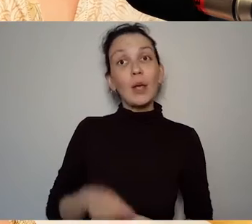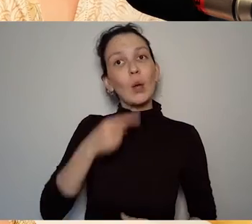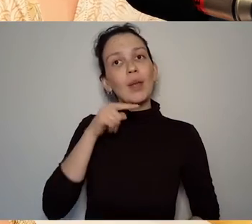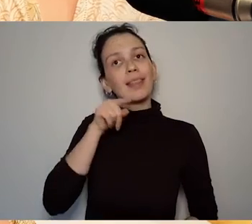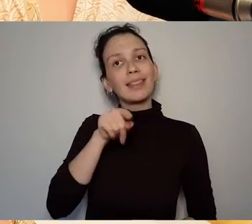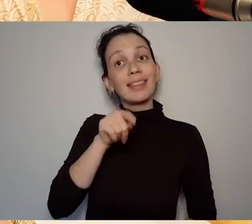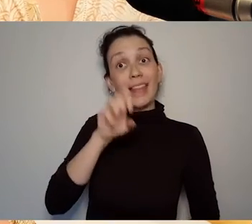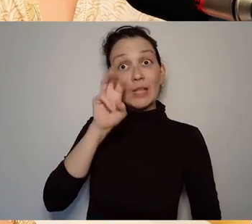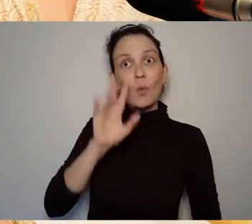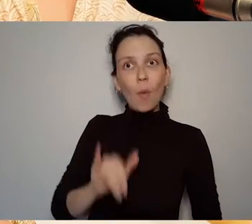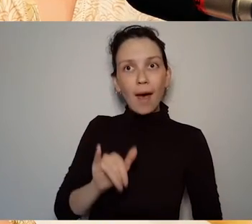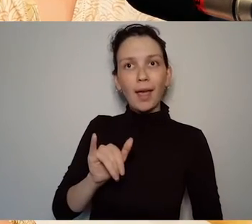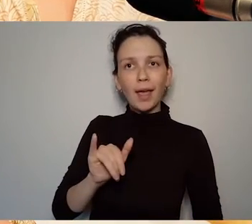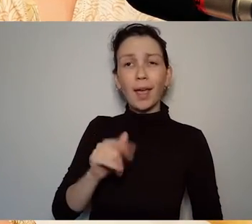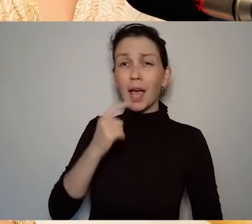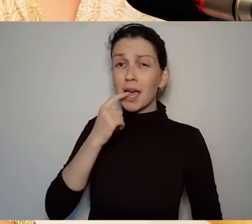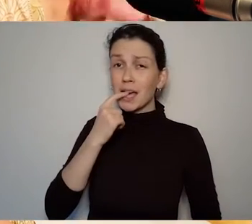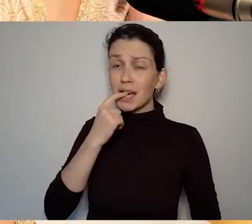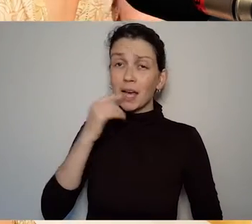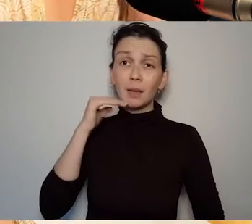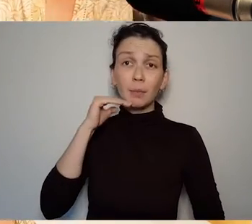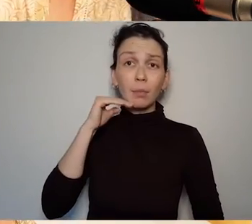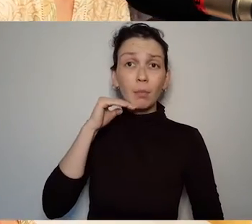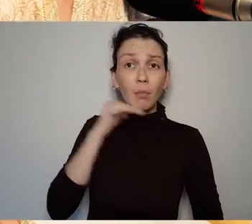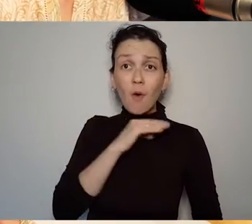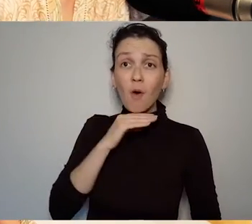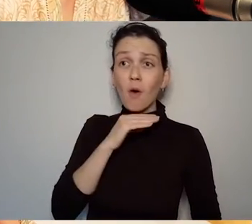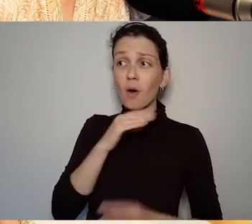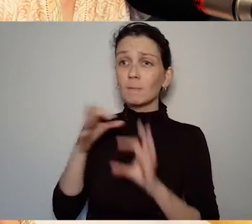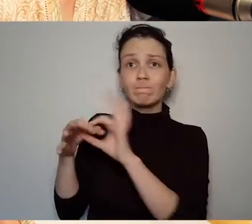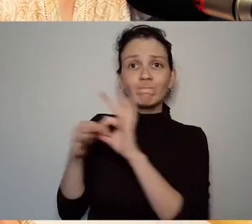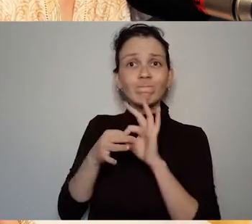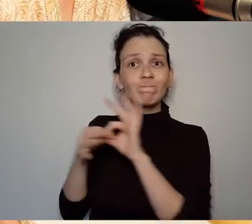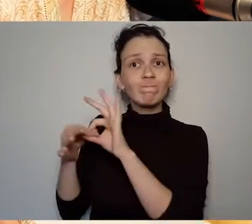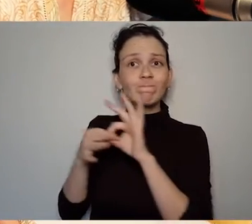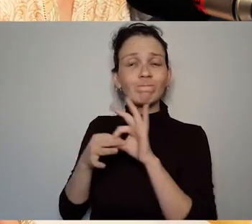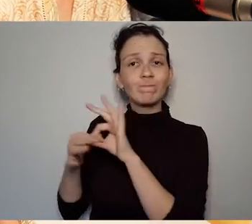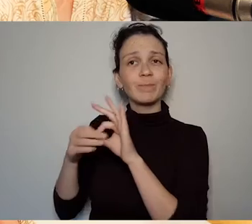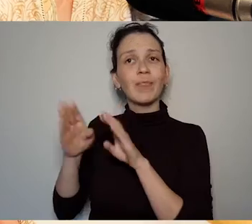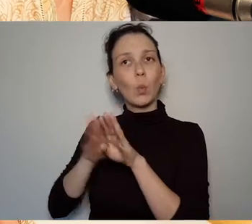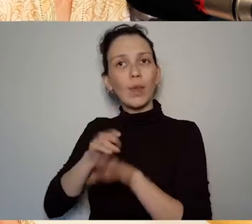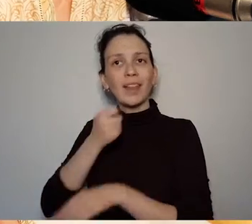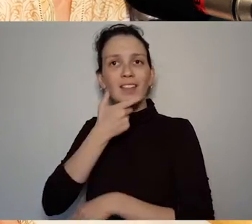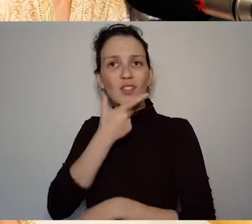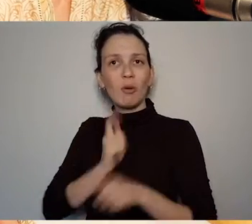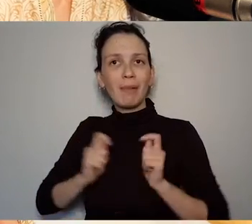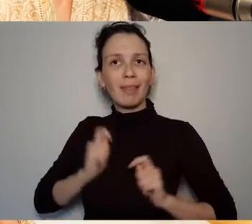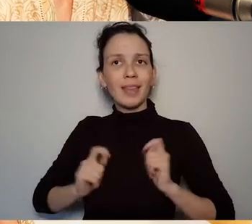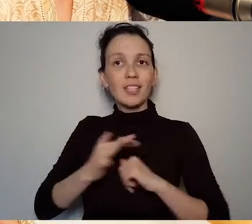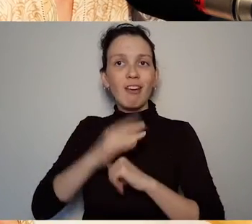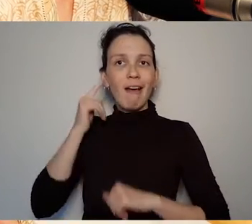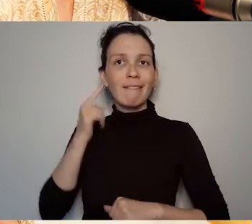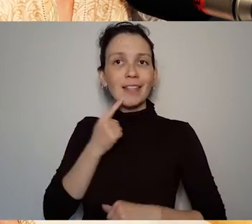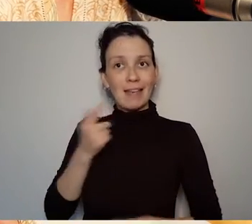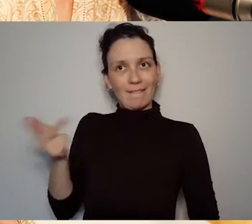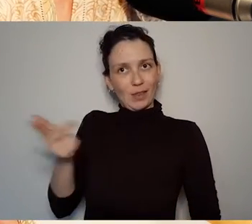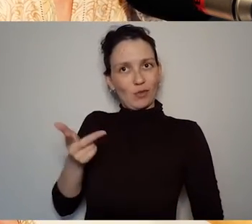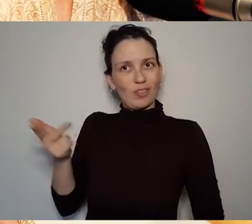partnership with Dublin Theatre of the Deaf is so important because Alvean and Lianne in particular